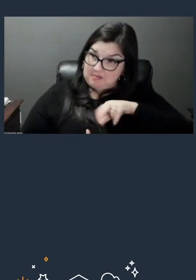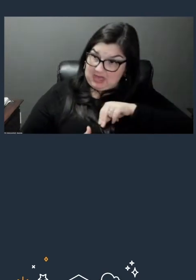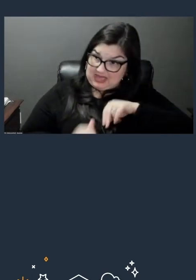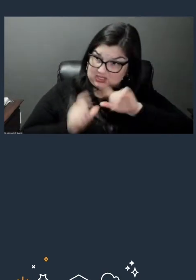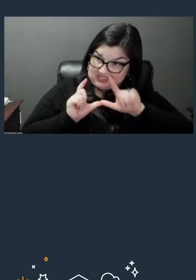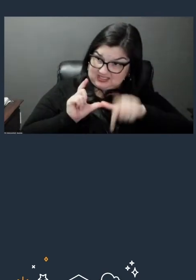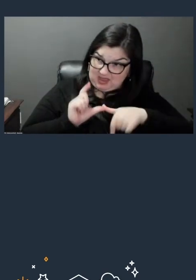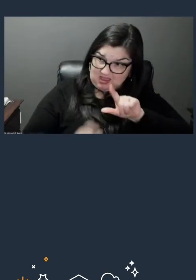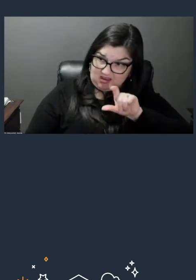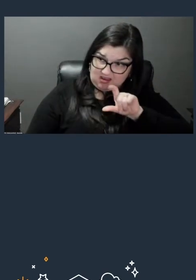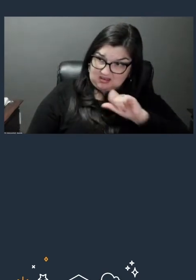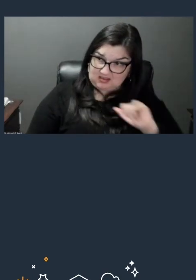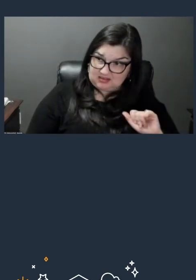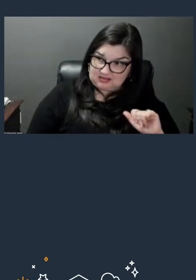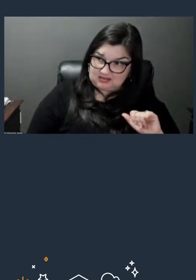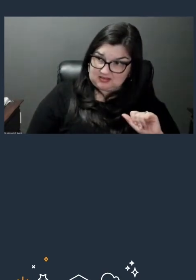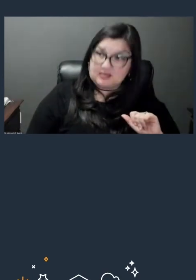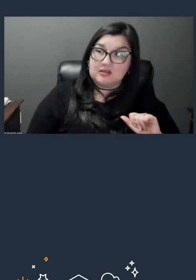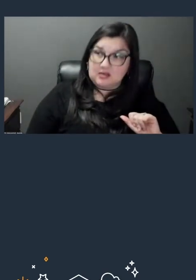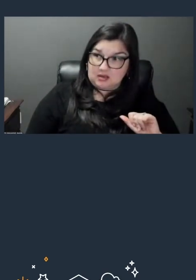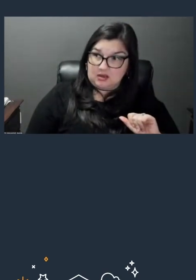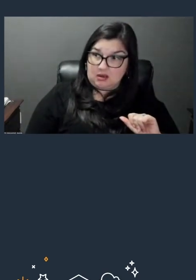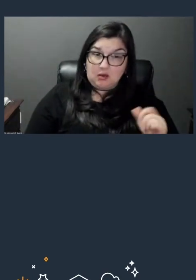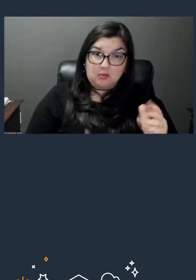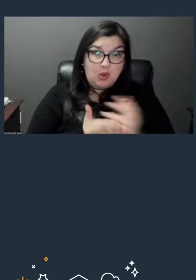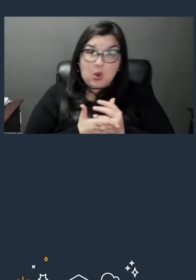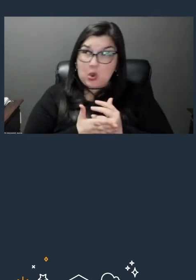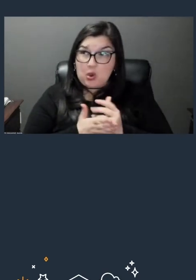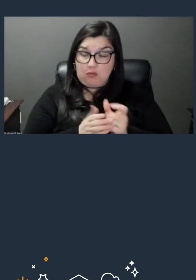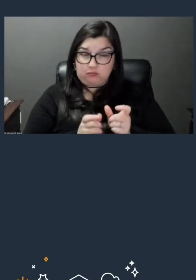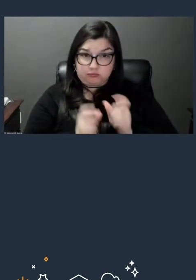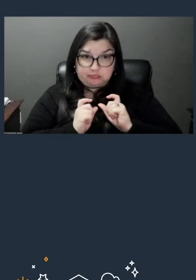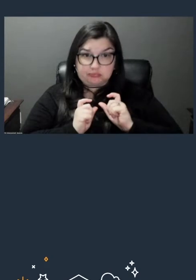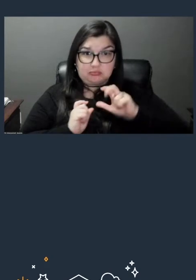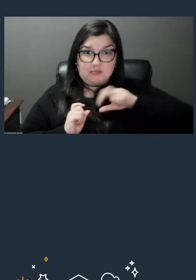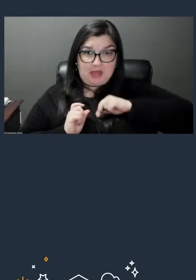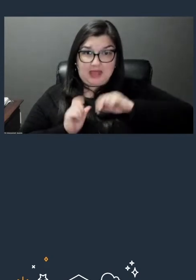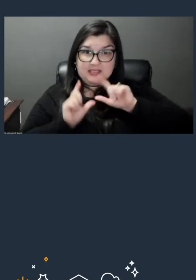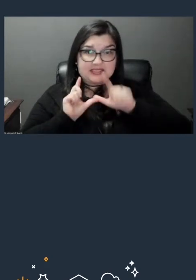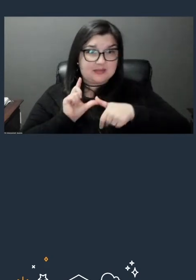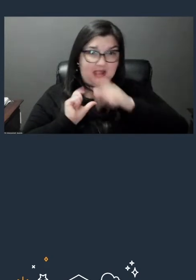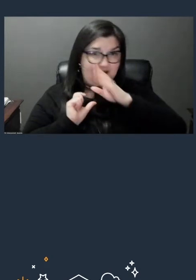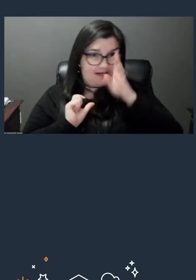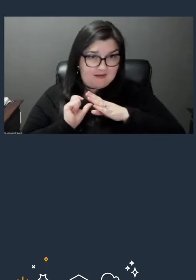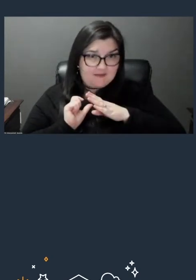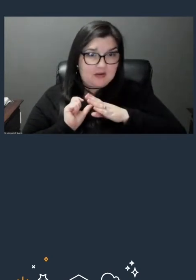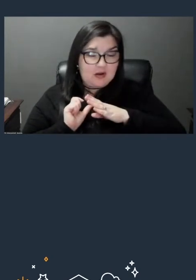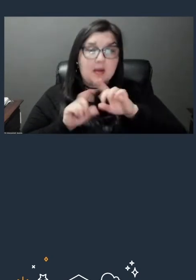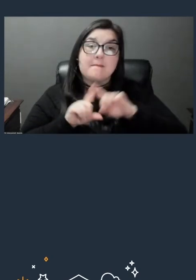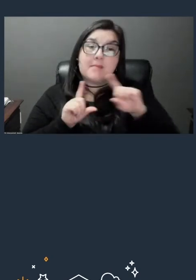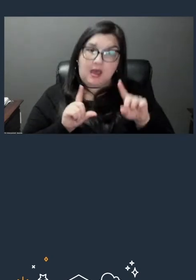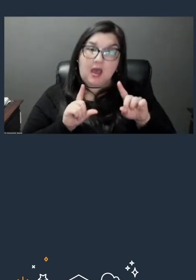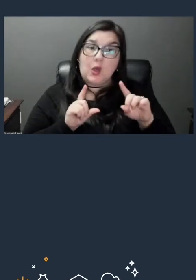Once you've earned a badge, the badge will not expire, however, like we mentioned in the session, there will be new badges that we'll be offering out